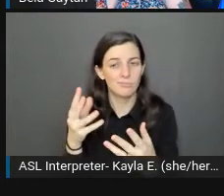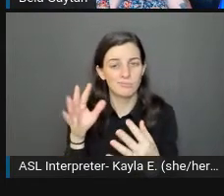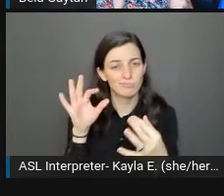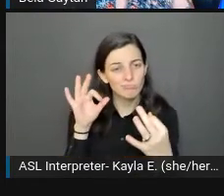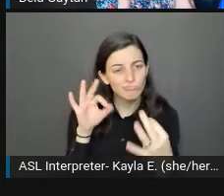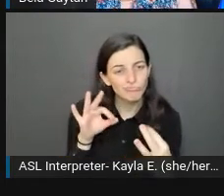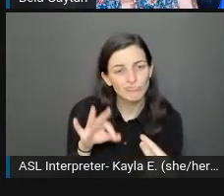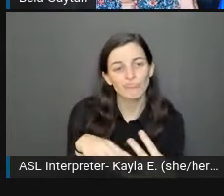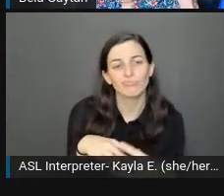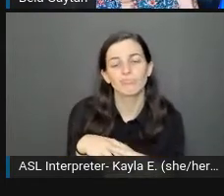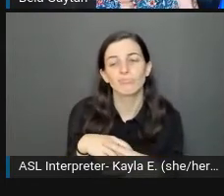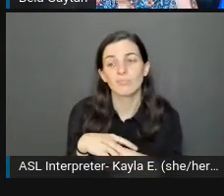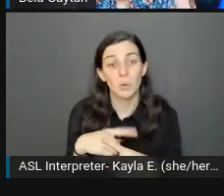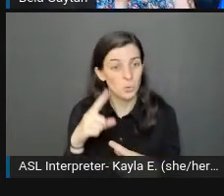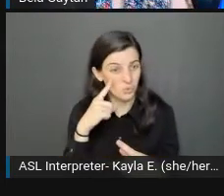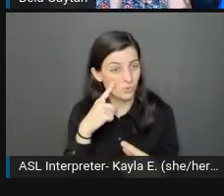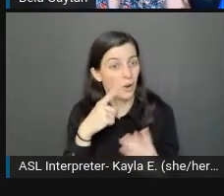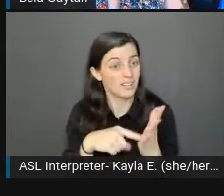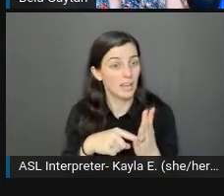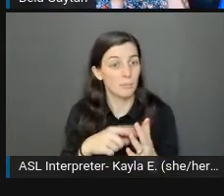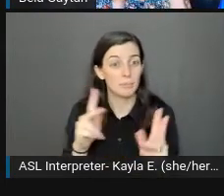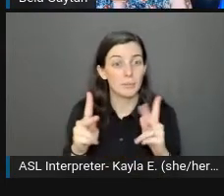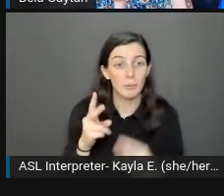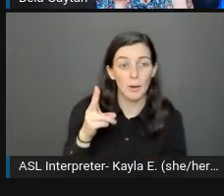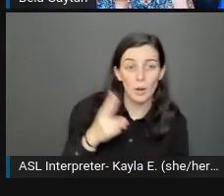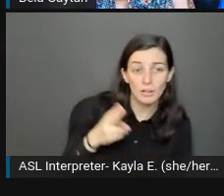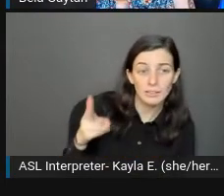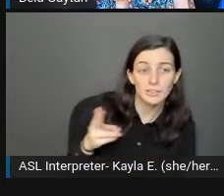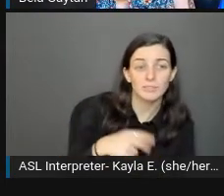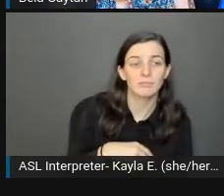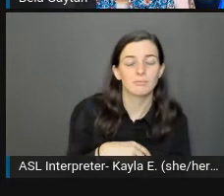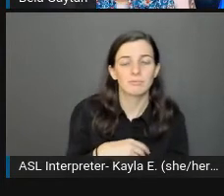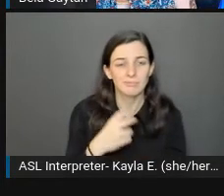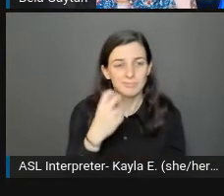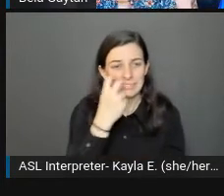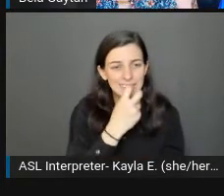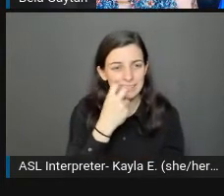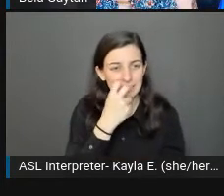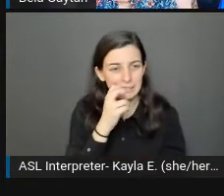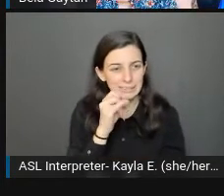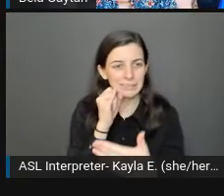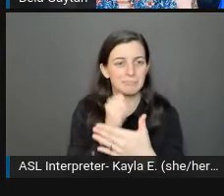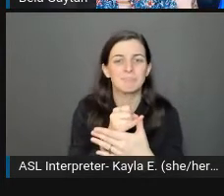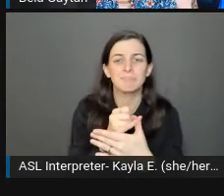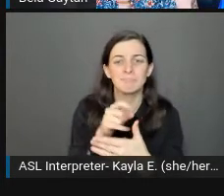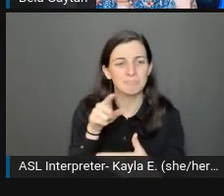that are hard of hearing or have speech impairments. It just makes it a lot more easier for folks